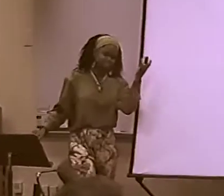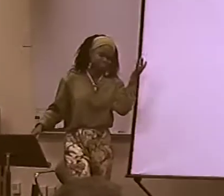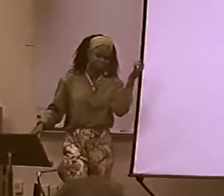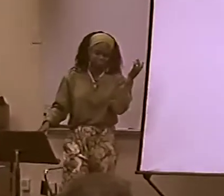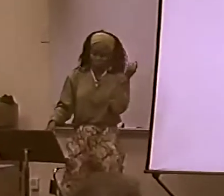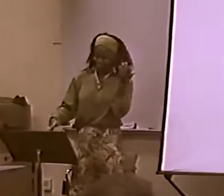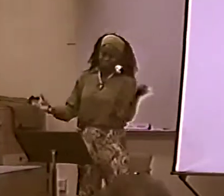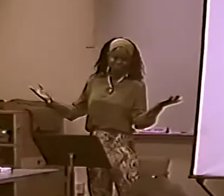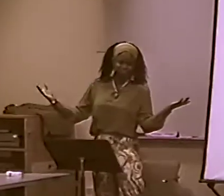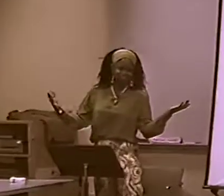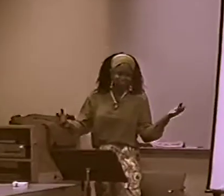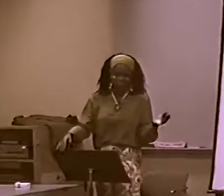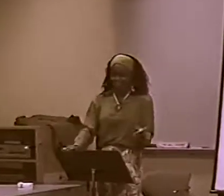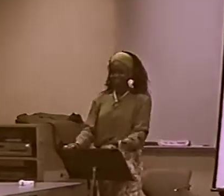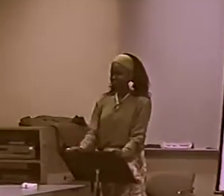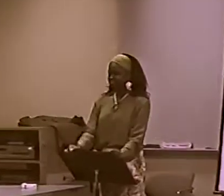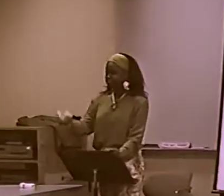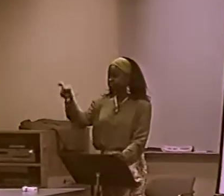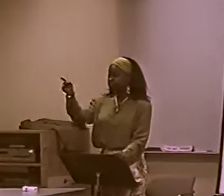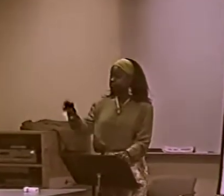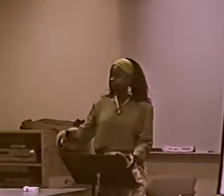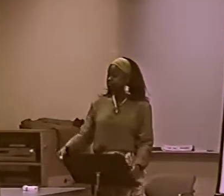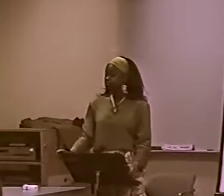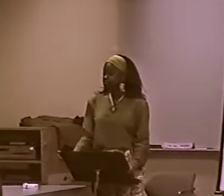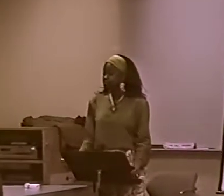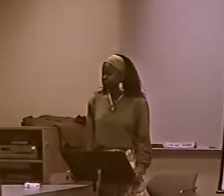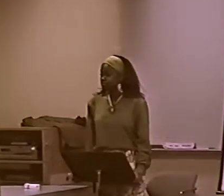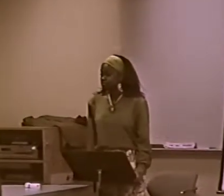BUT THE SIGNS THEMSELVES WERE ORDINARY, AND SO YOU'RE RIGHT.